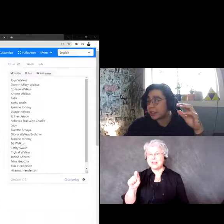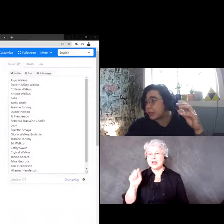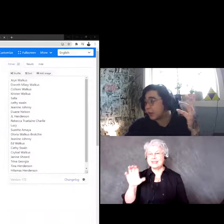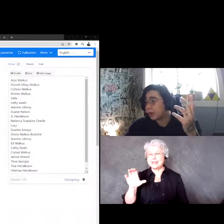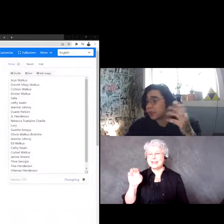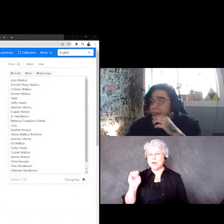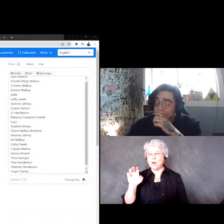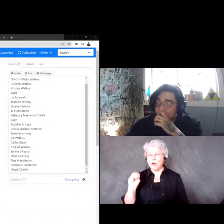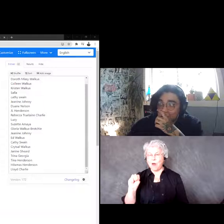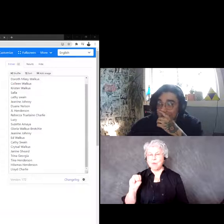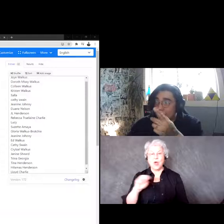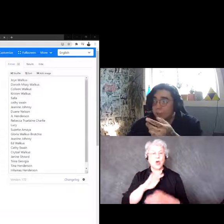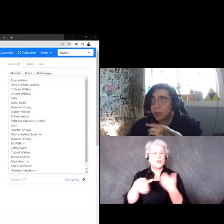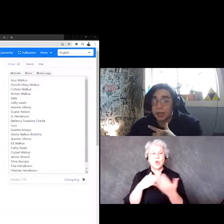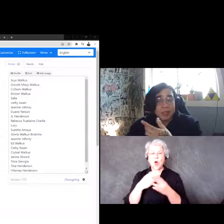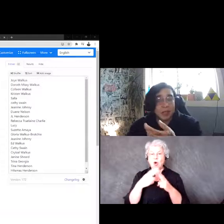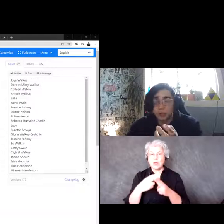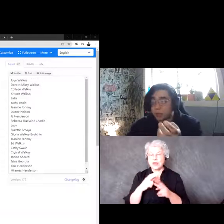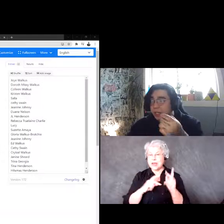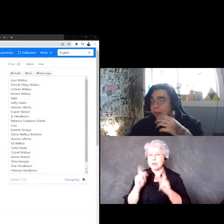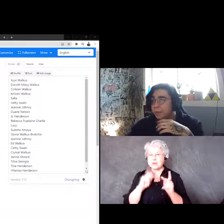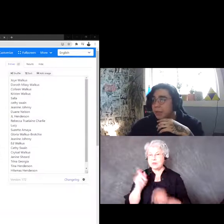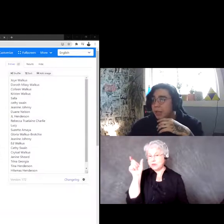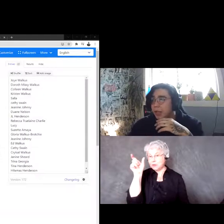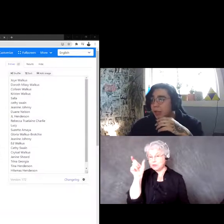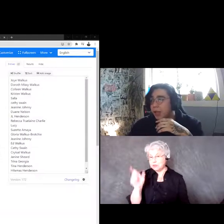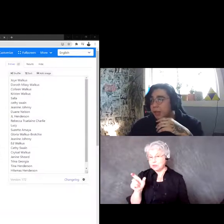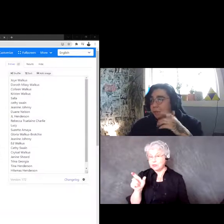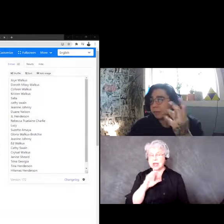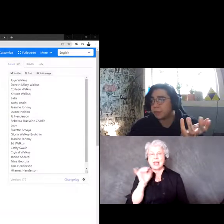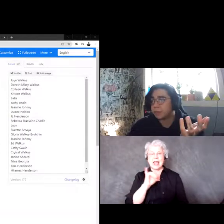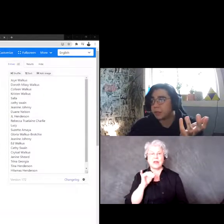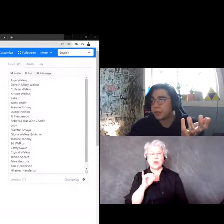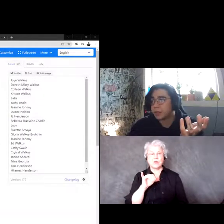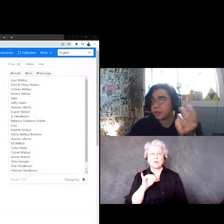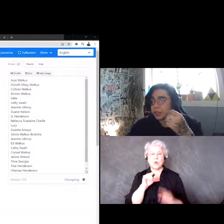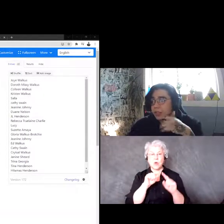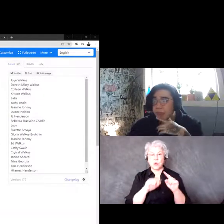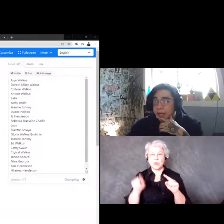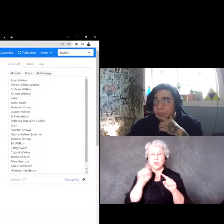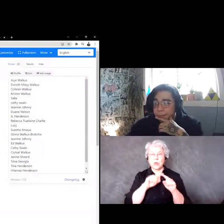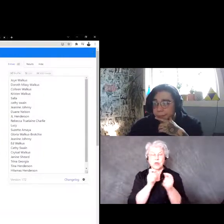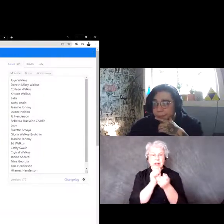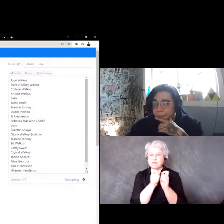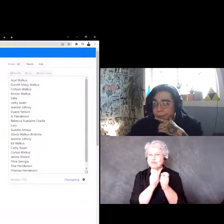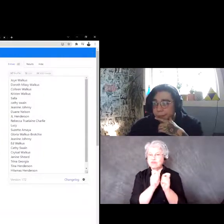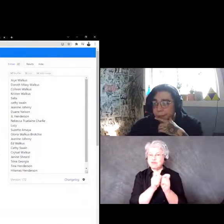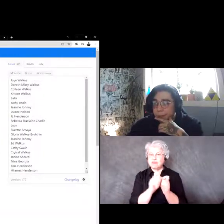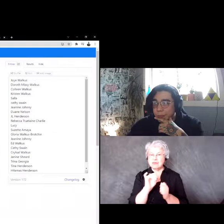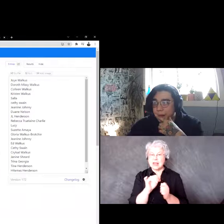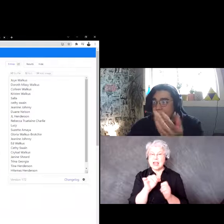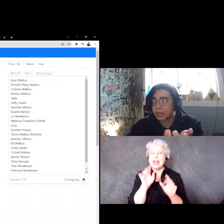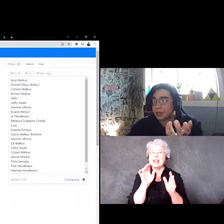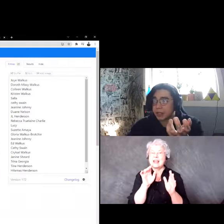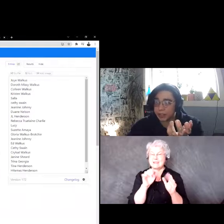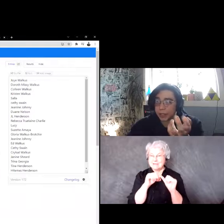this box here and you can also upload, customize your wheel. You do the spin, and it draws a name.